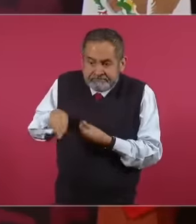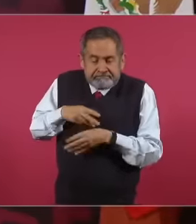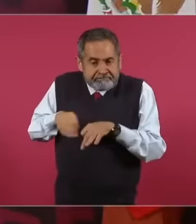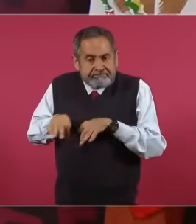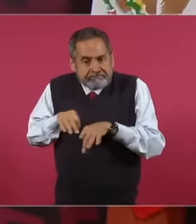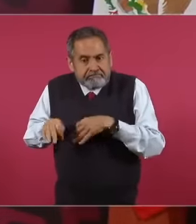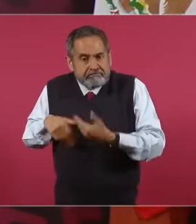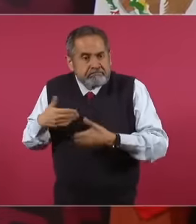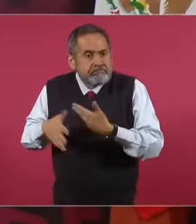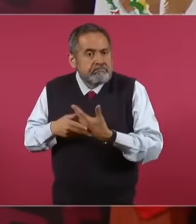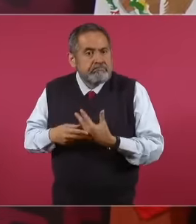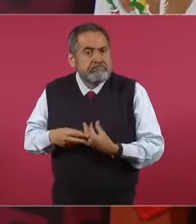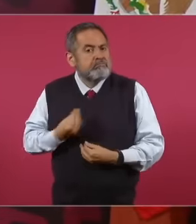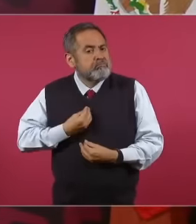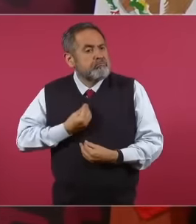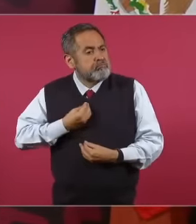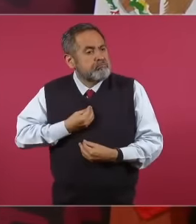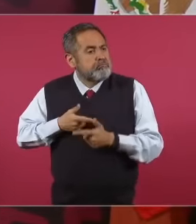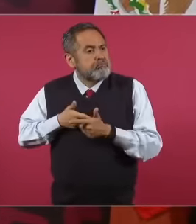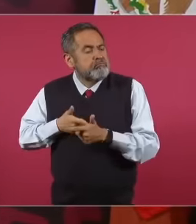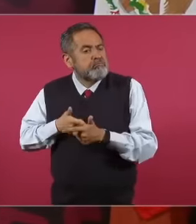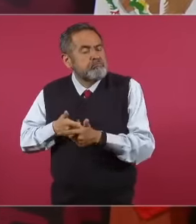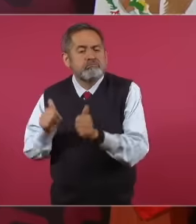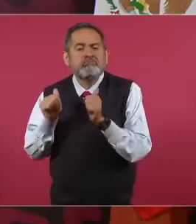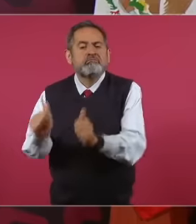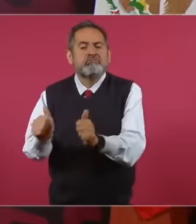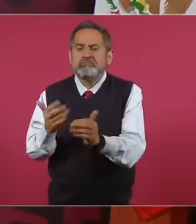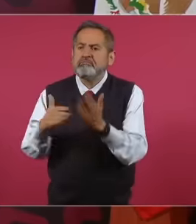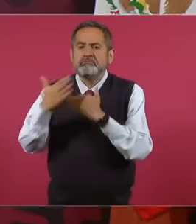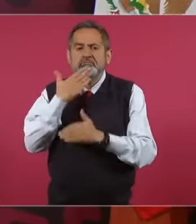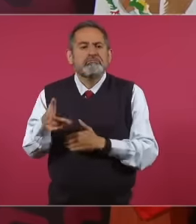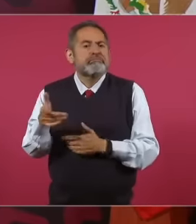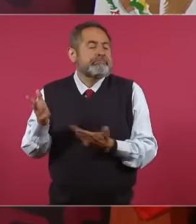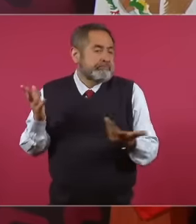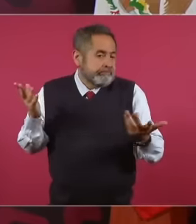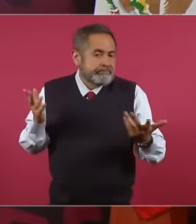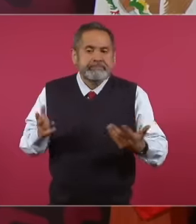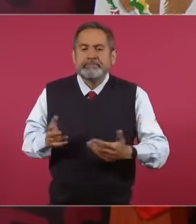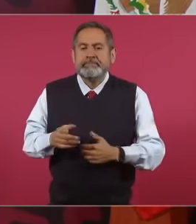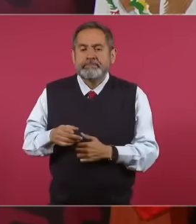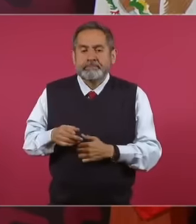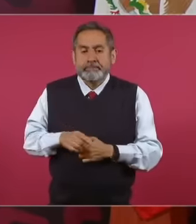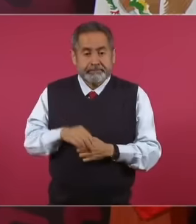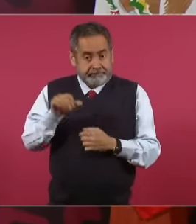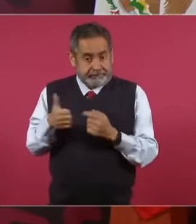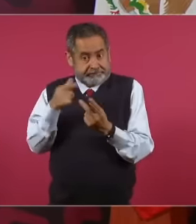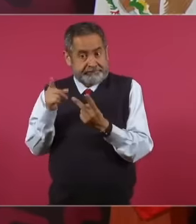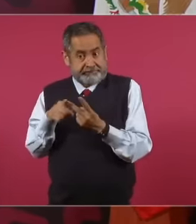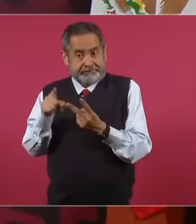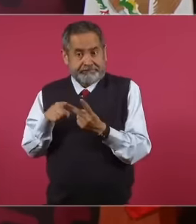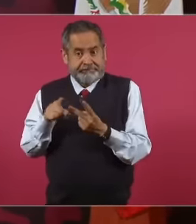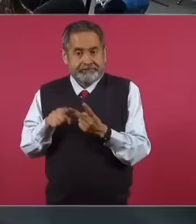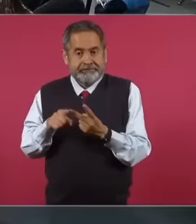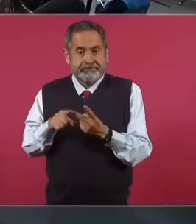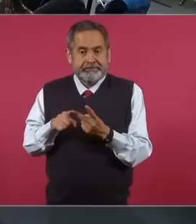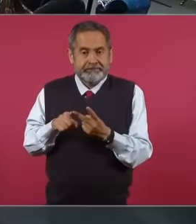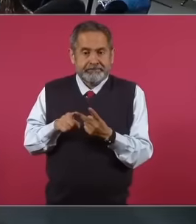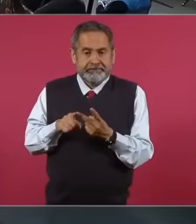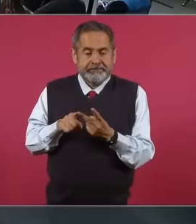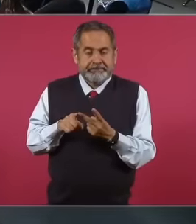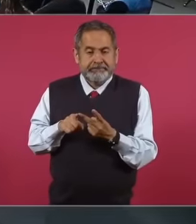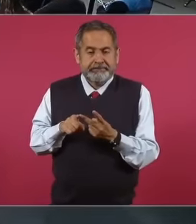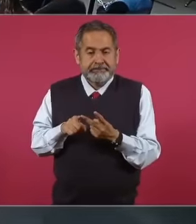survived and others who decided